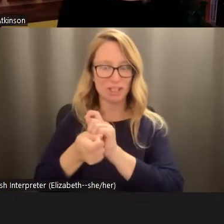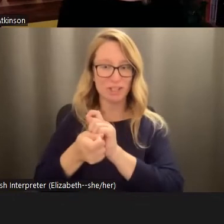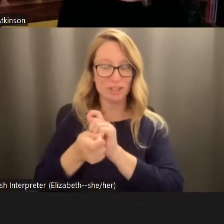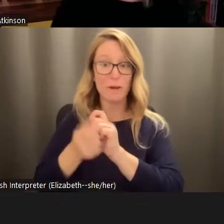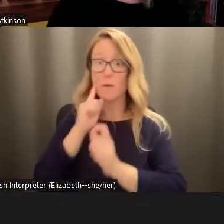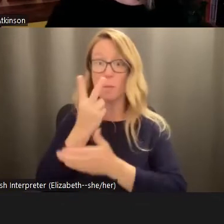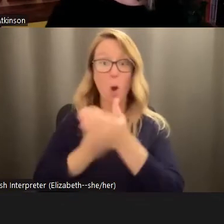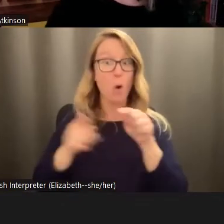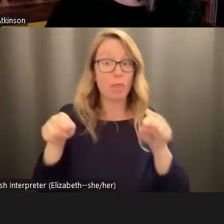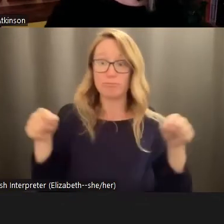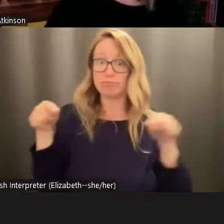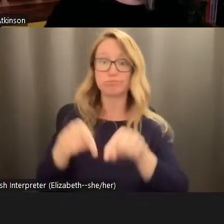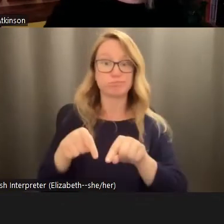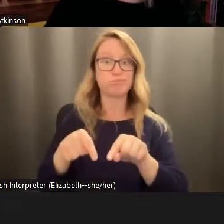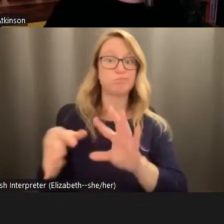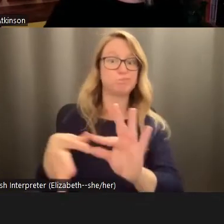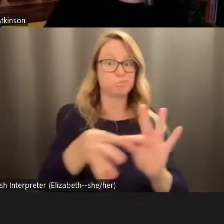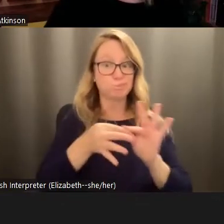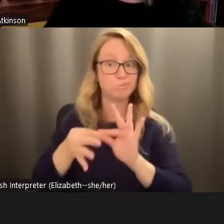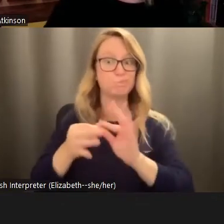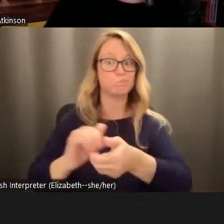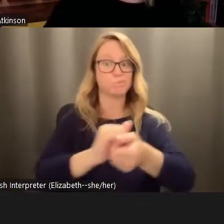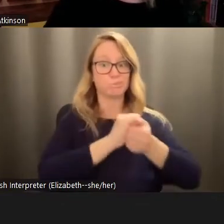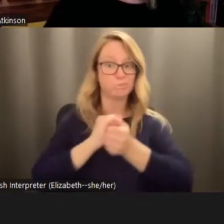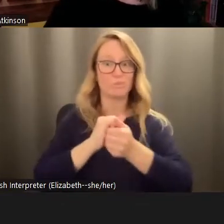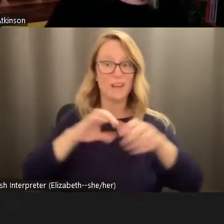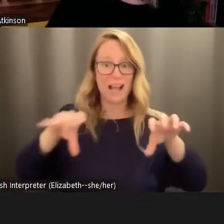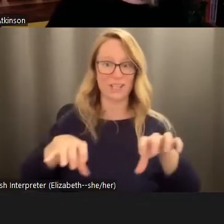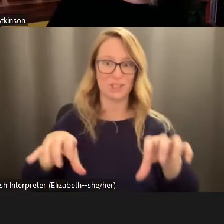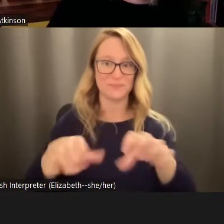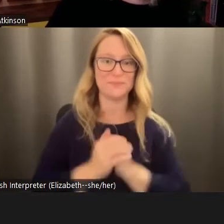solidarity and collective action. And again, if you want